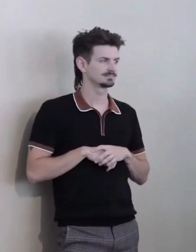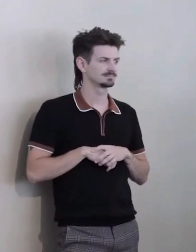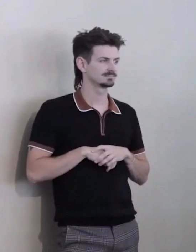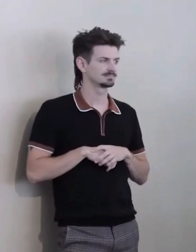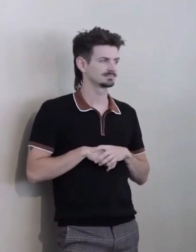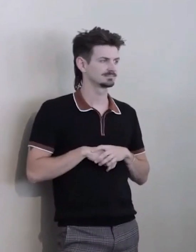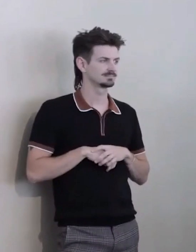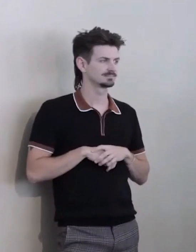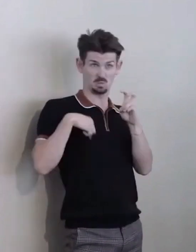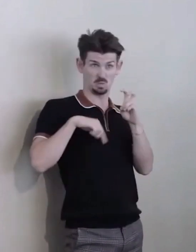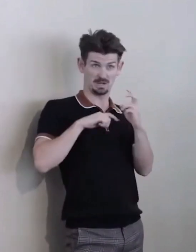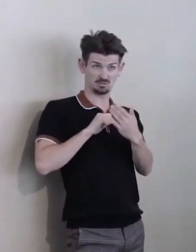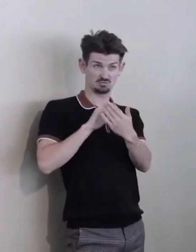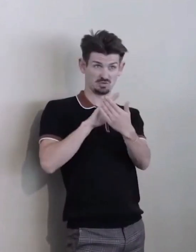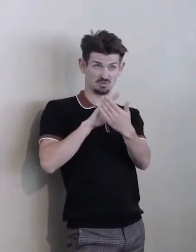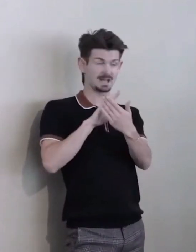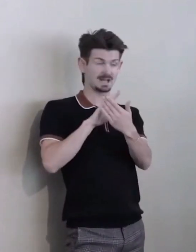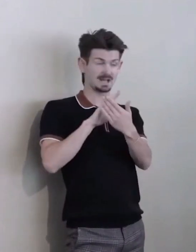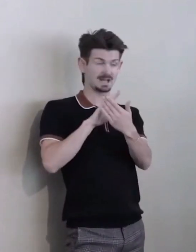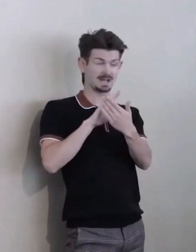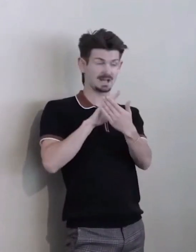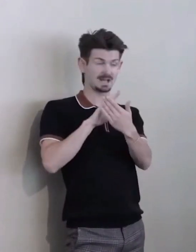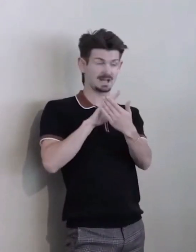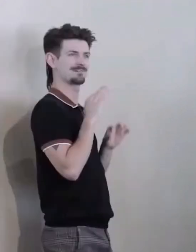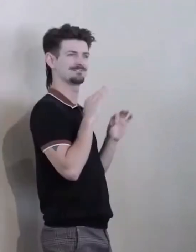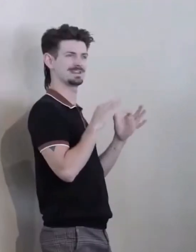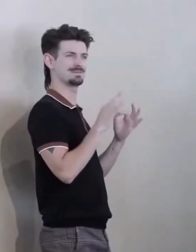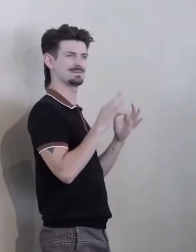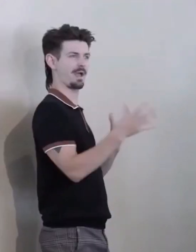and that Medicaid is always at the forefront.